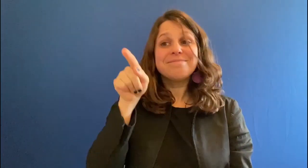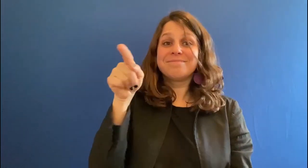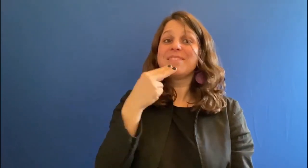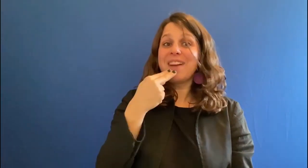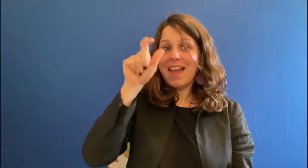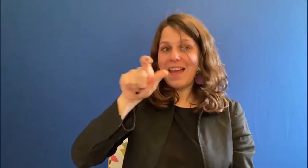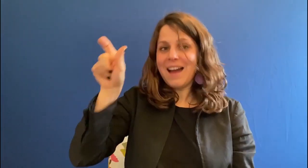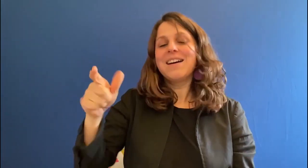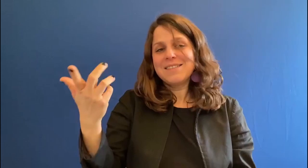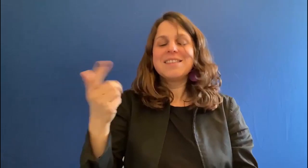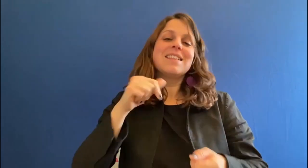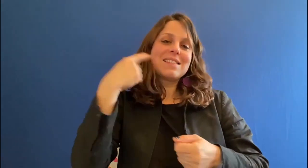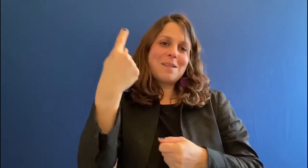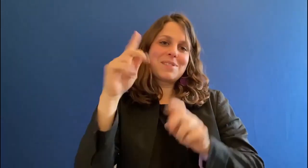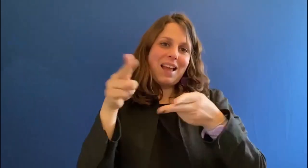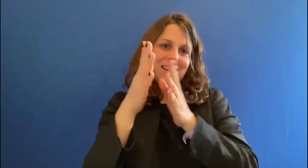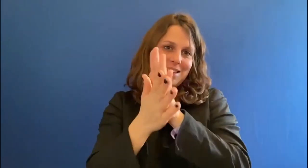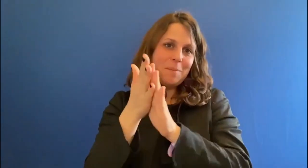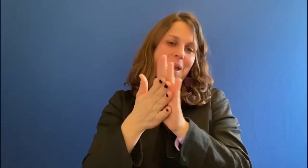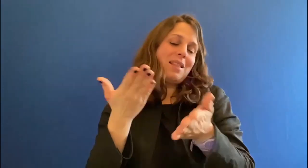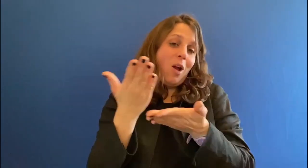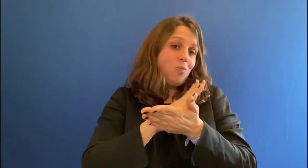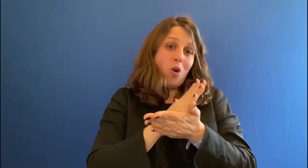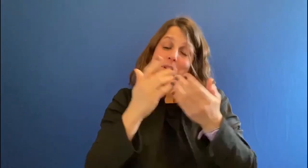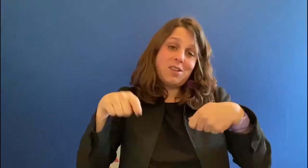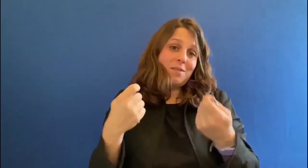For People who can not sign there are interpreters.